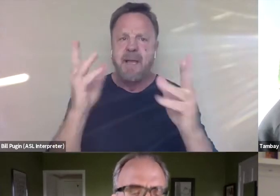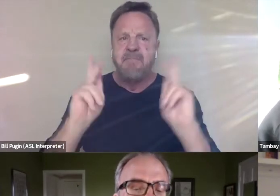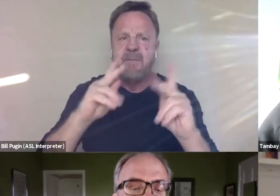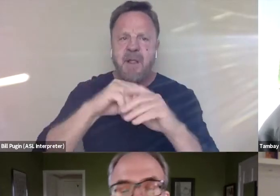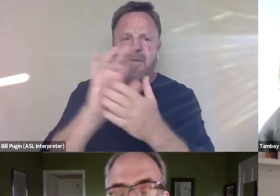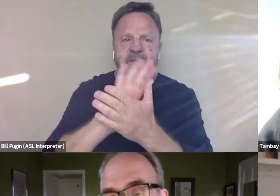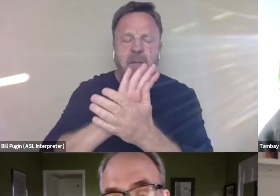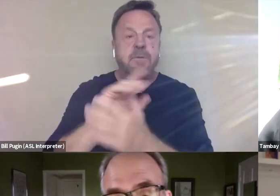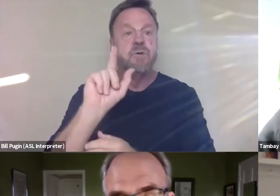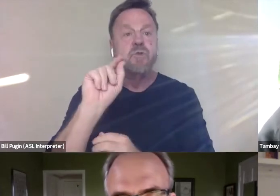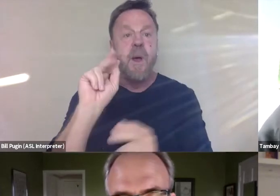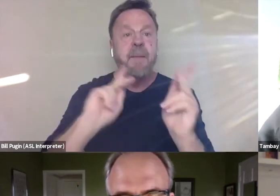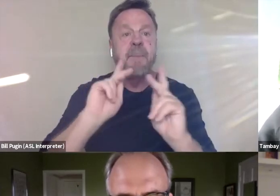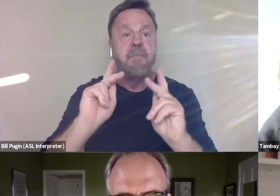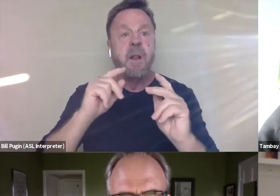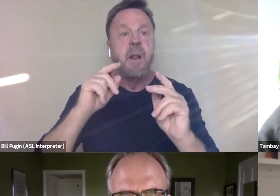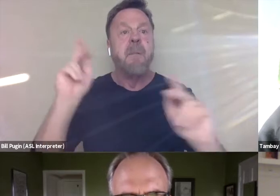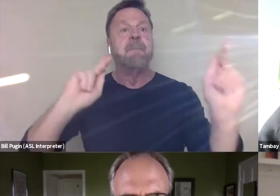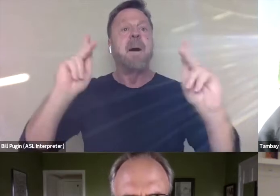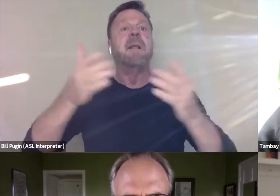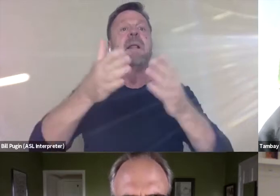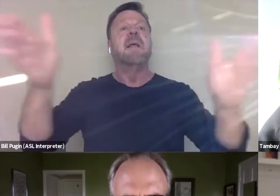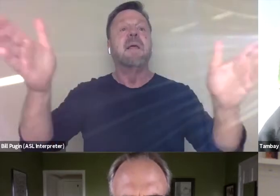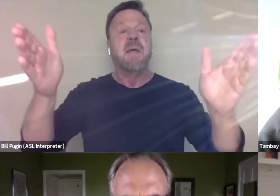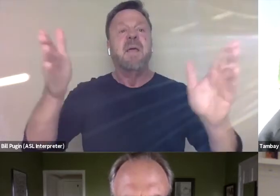20 people publicly have come forward and accused him of sexual assault